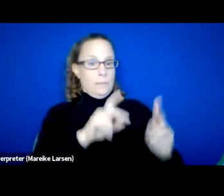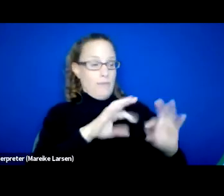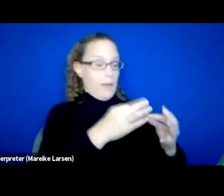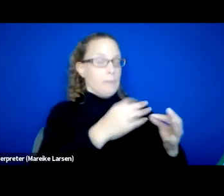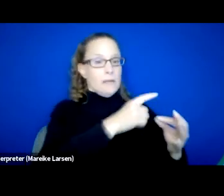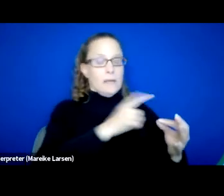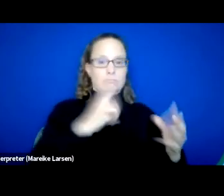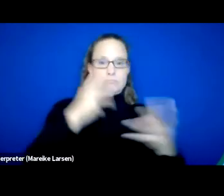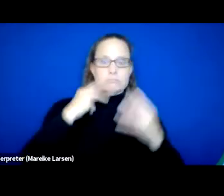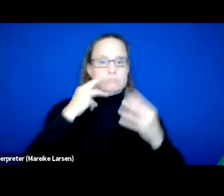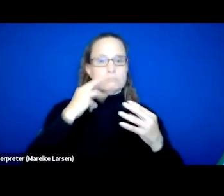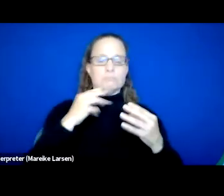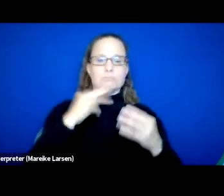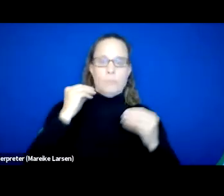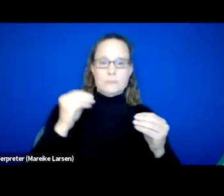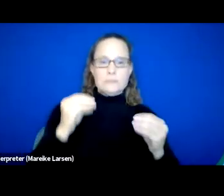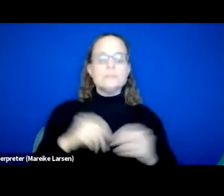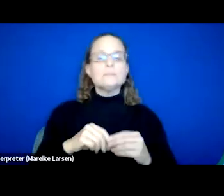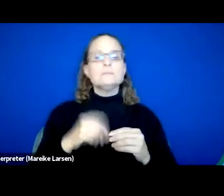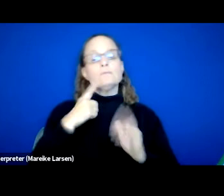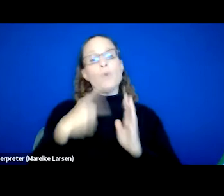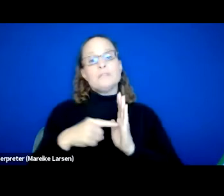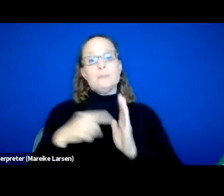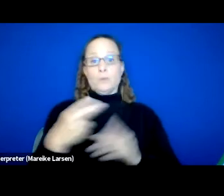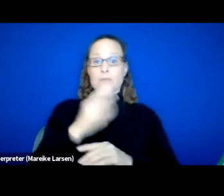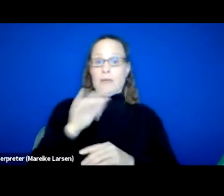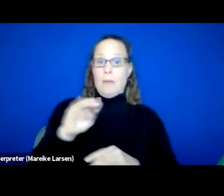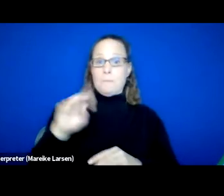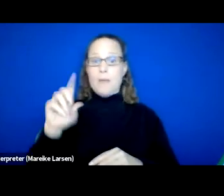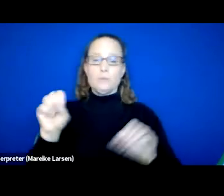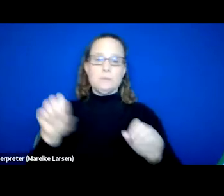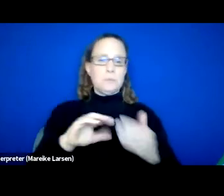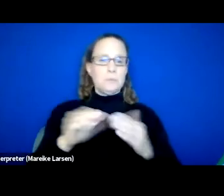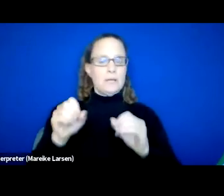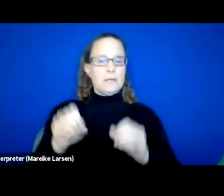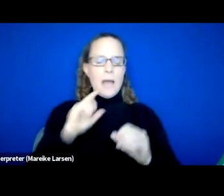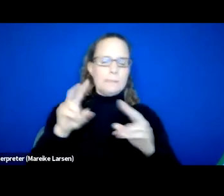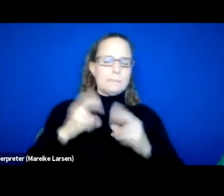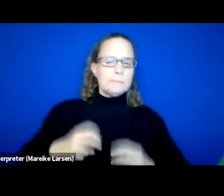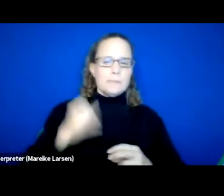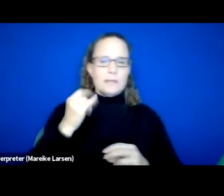So very example, using the Stella performance module, a community can, if there is variation